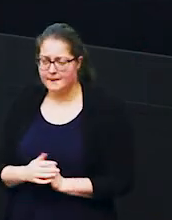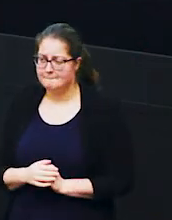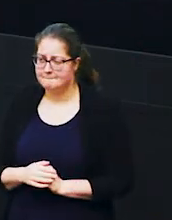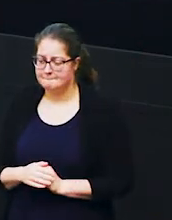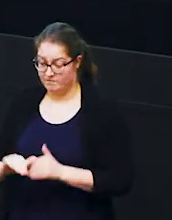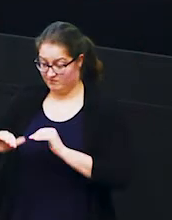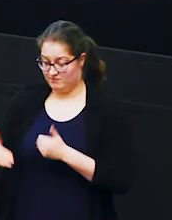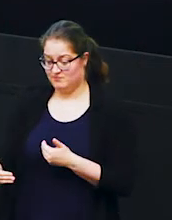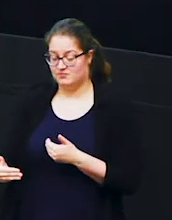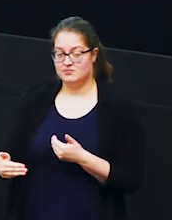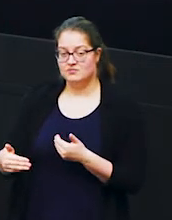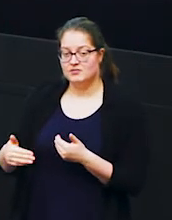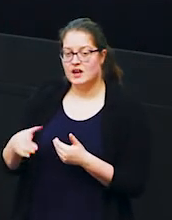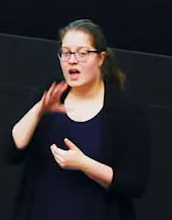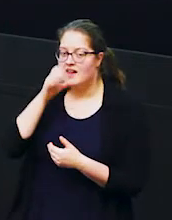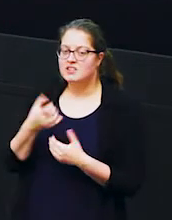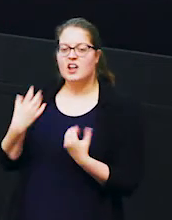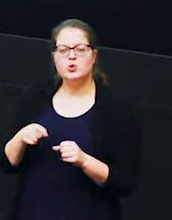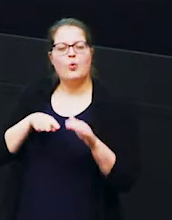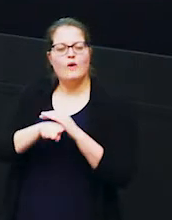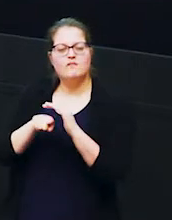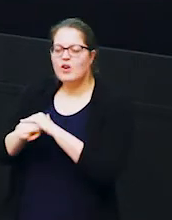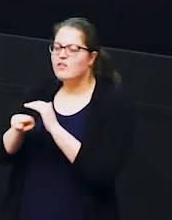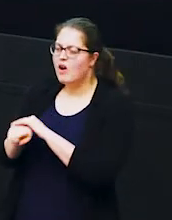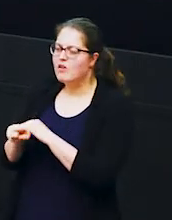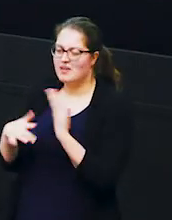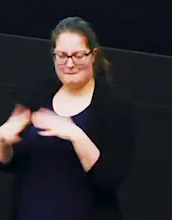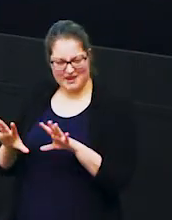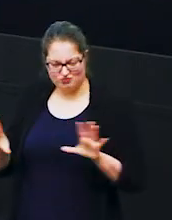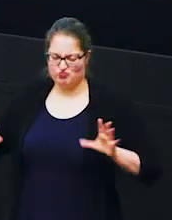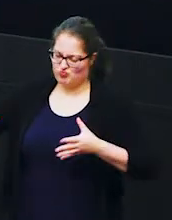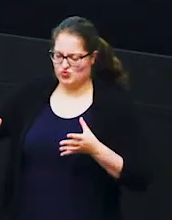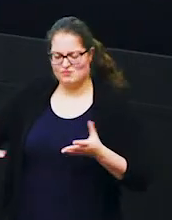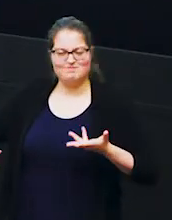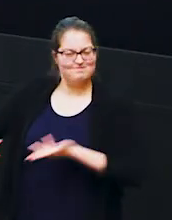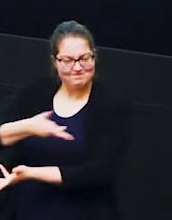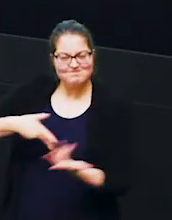elephants start to disperse so they spent lots of time in these big congregations and actually now